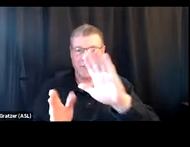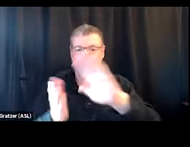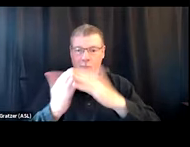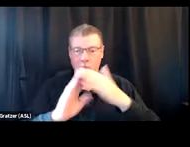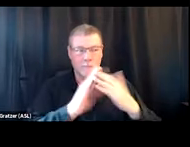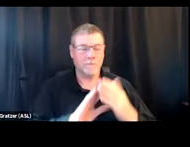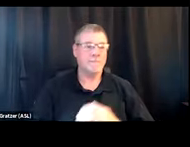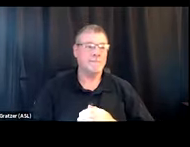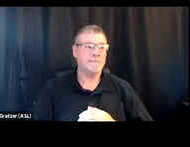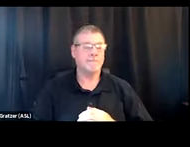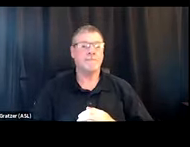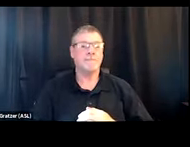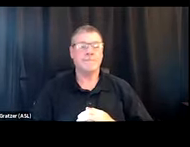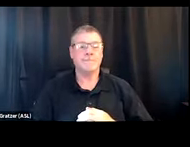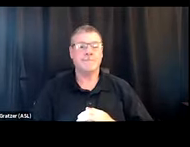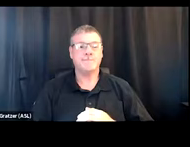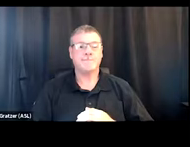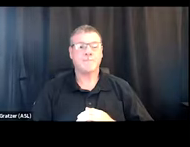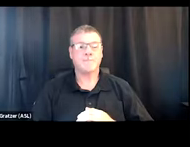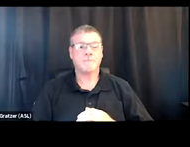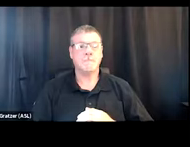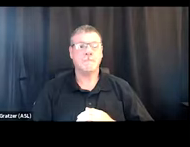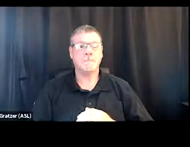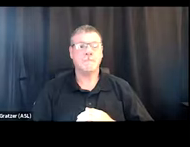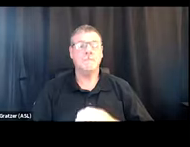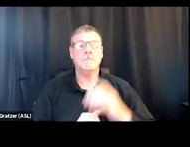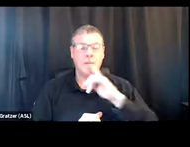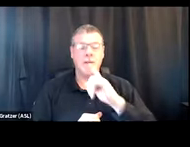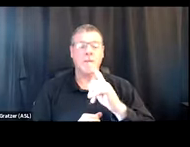Certainly we are moving away a little bit